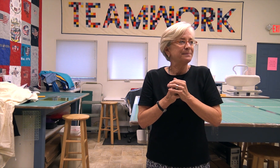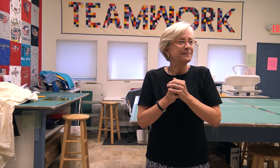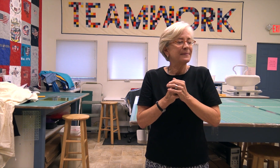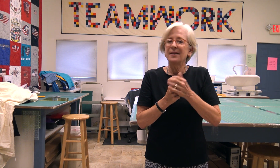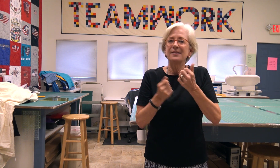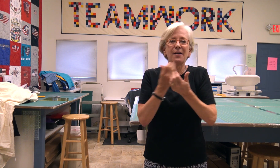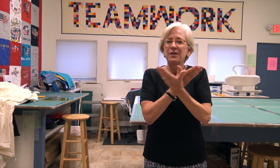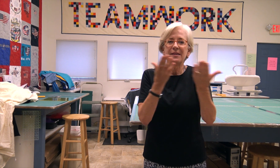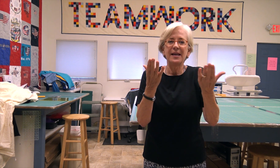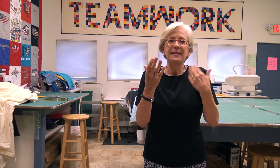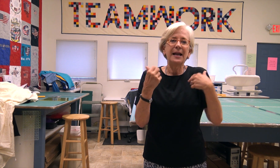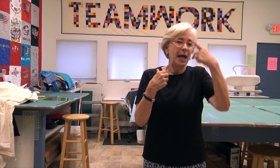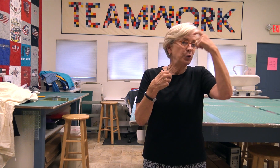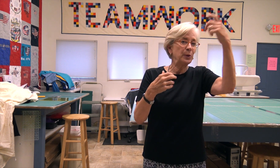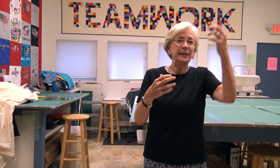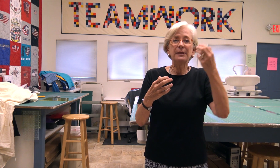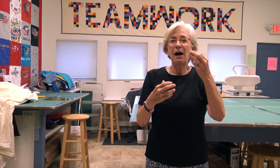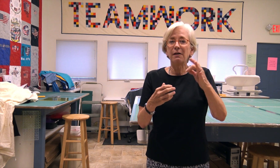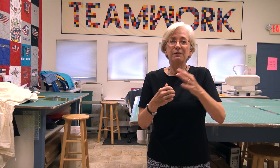This is everything that I ever dreamed of.